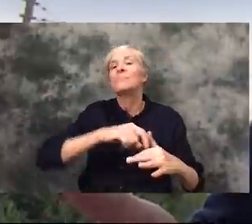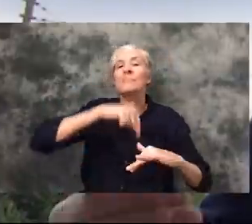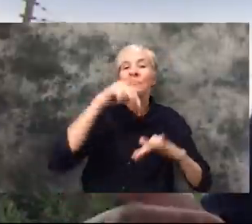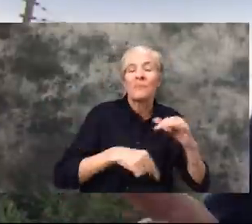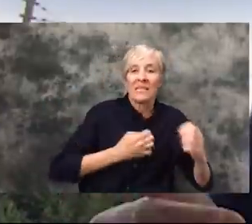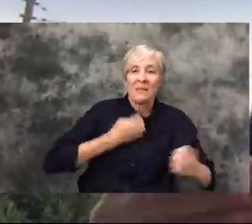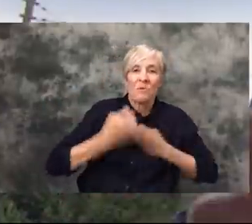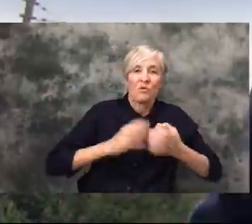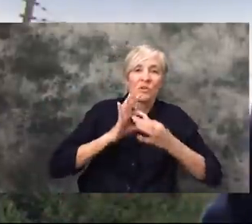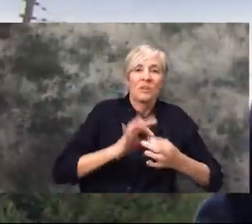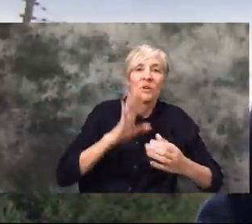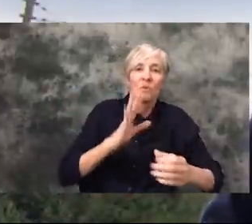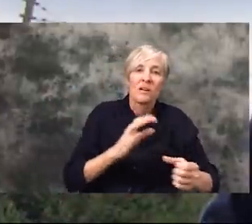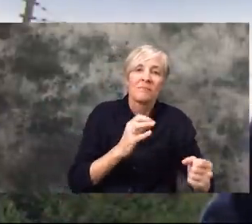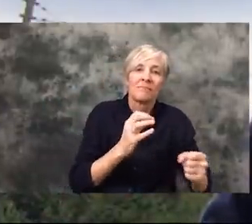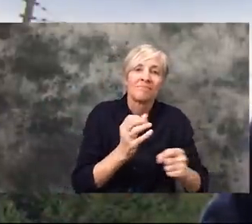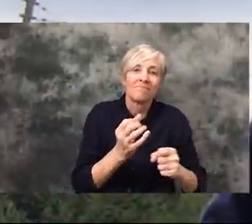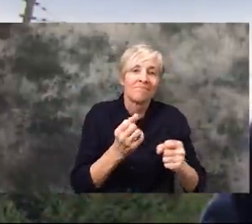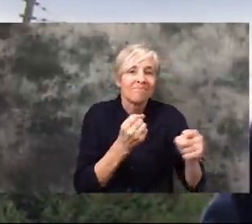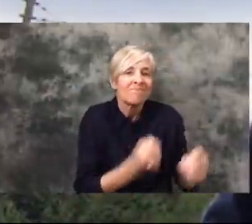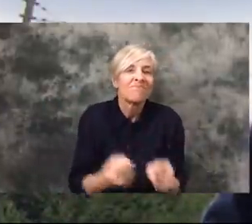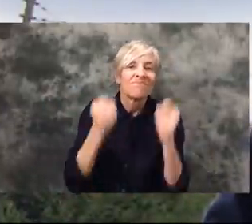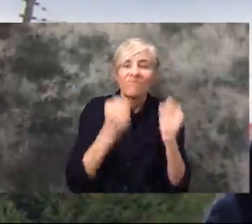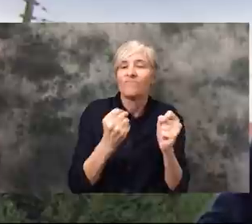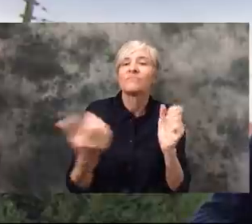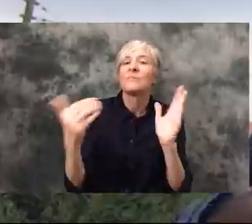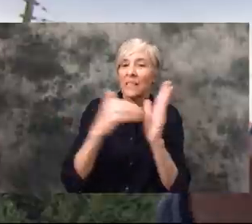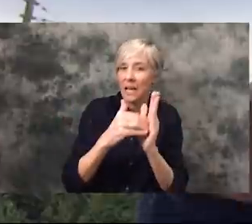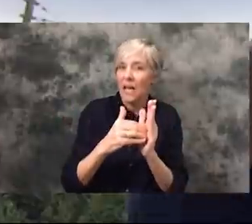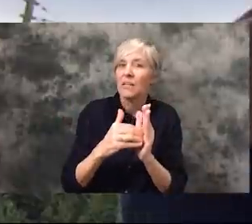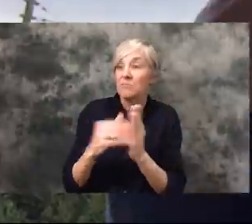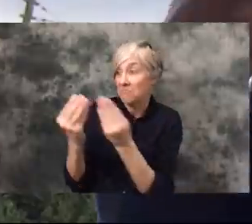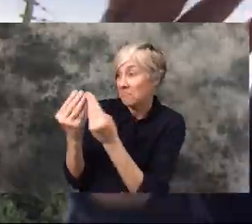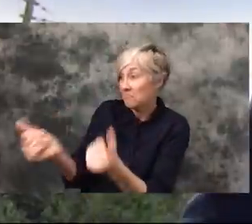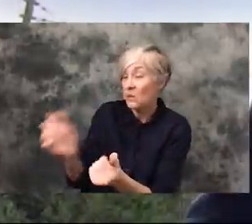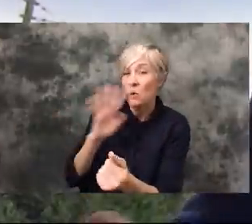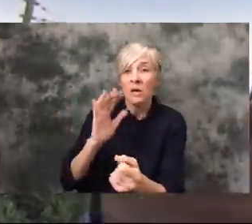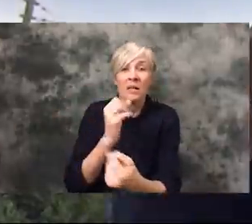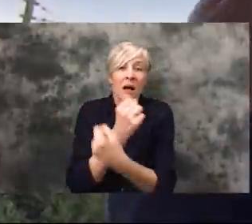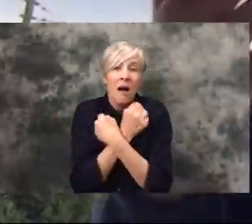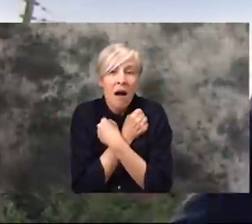rather than weakened by all this. So we're gonna hug each other and we're